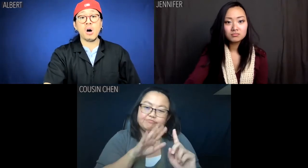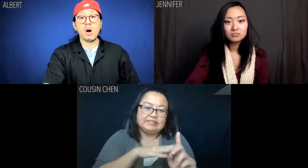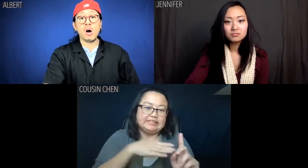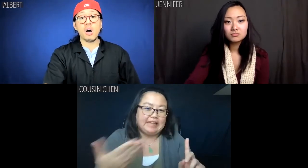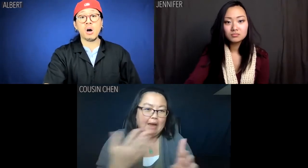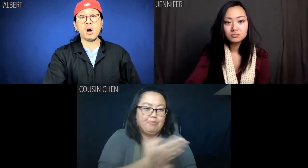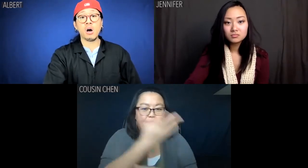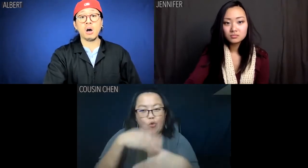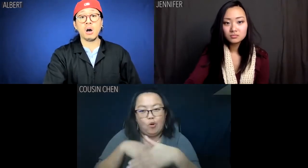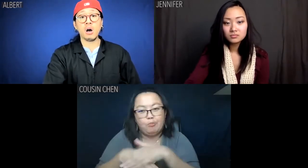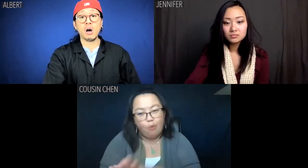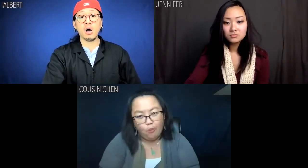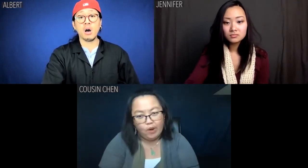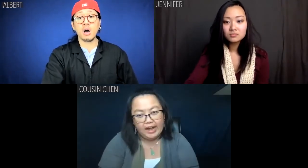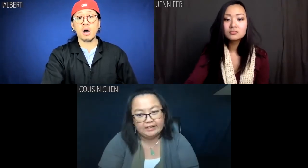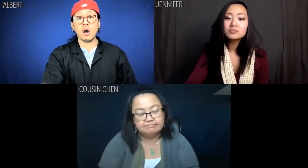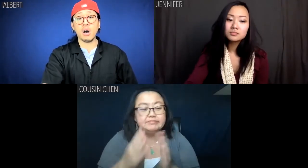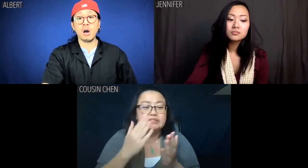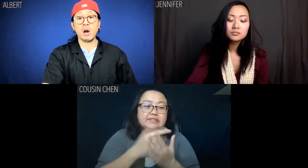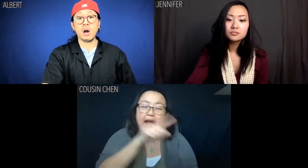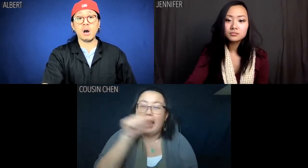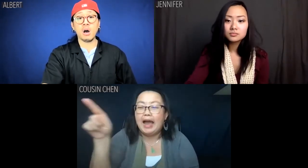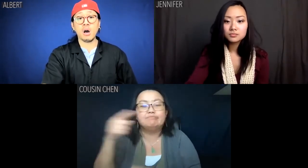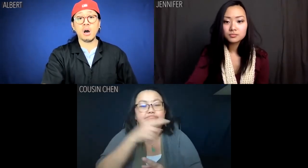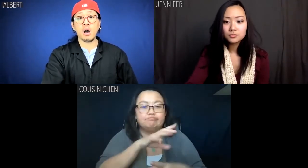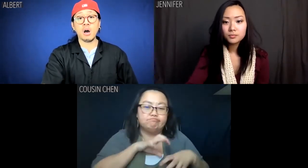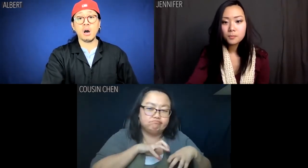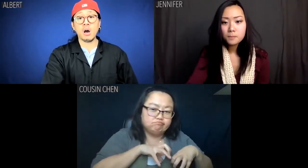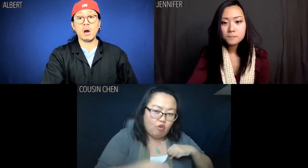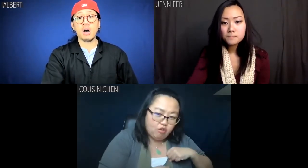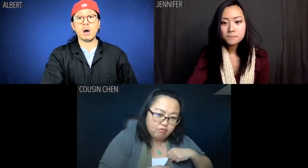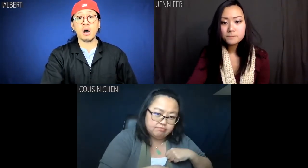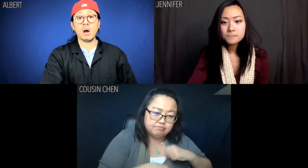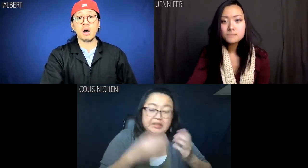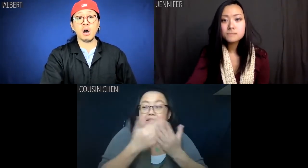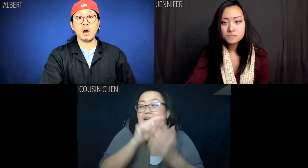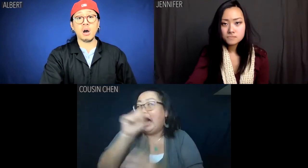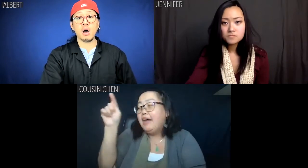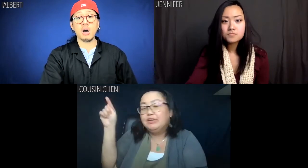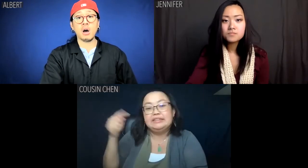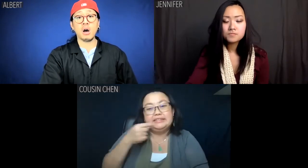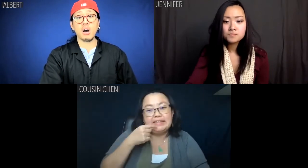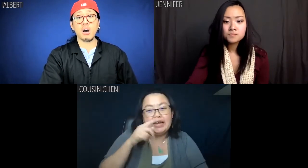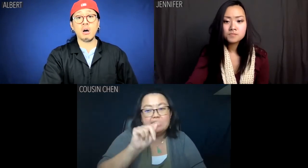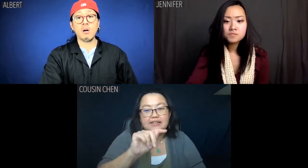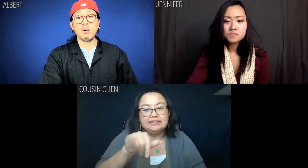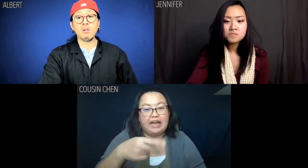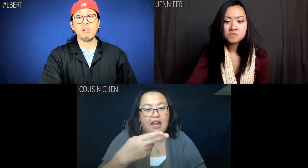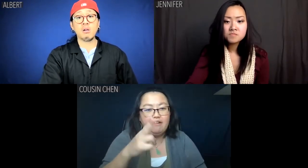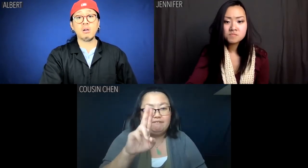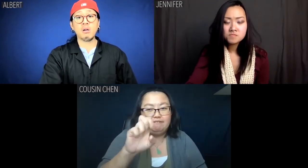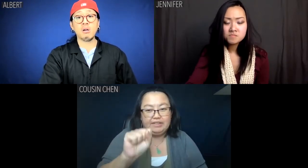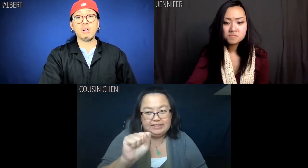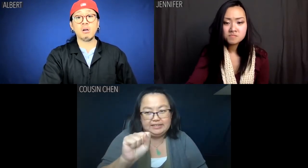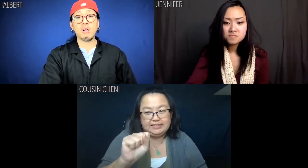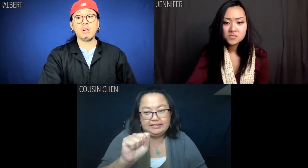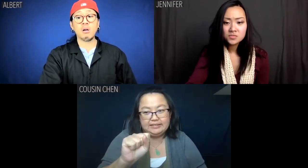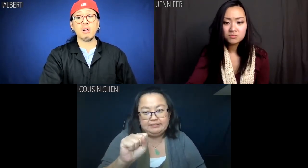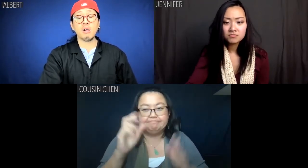She died before you were born. Some say of a broken heart. Others say of typhus.